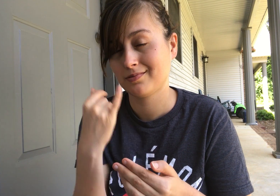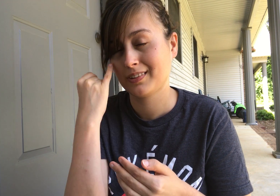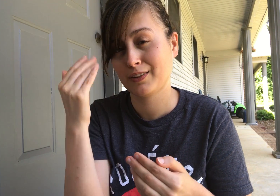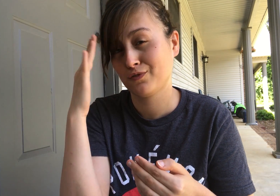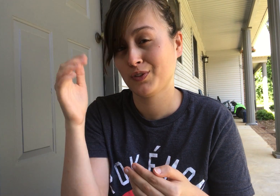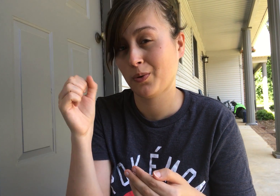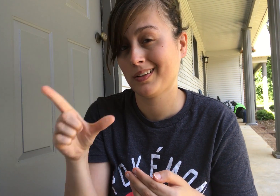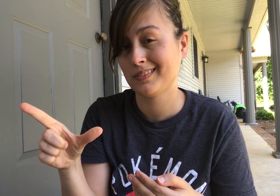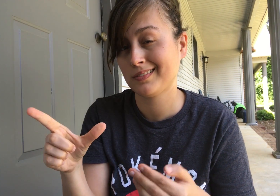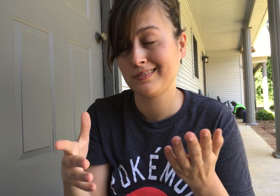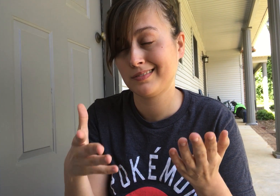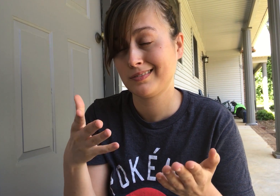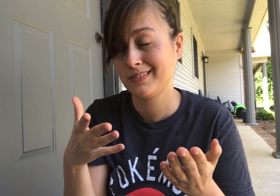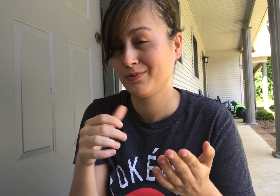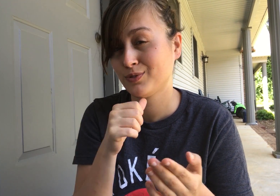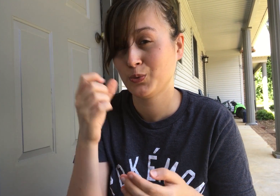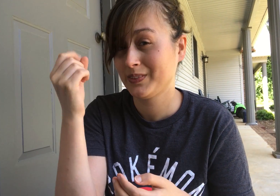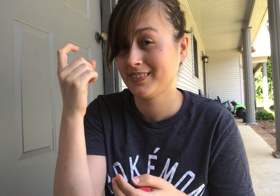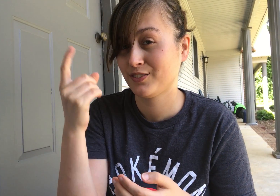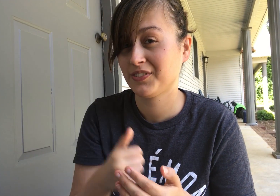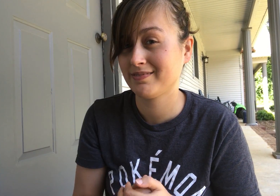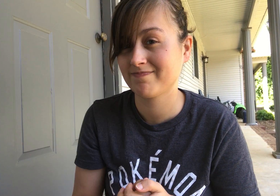If you don't know ASL, you probably didn't understand any of that.